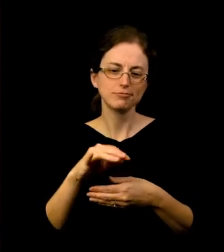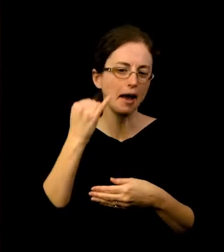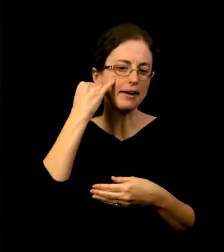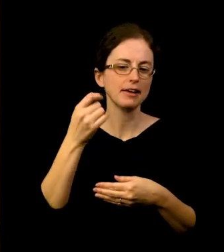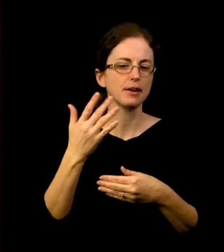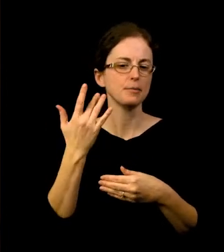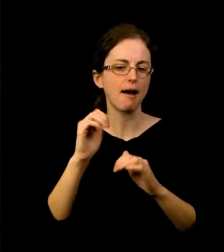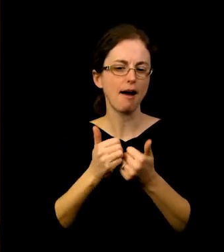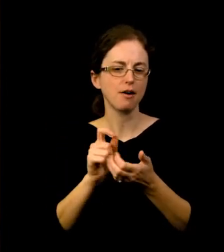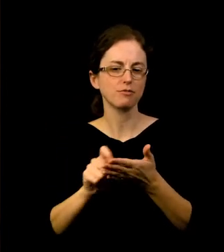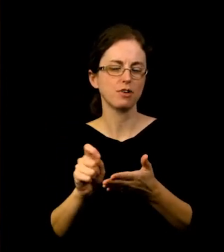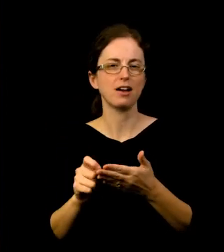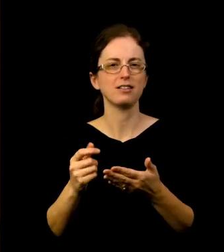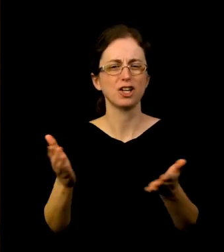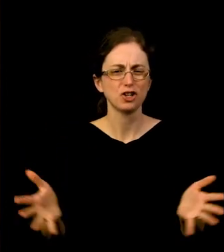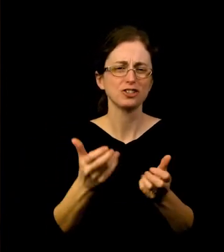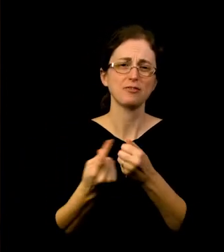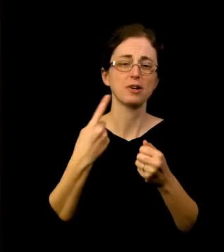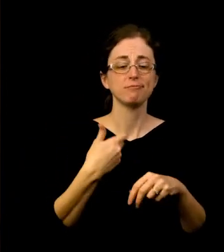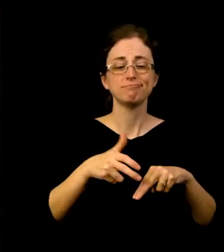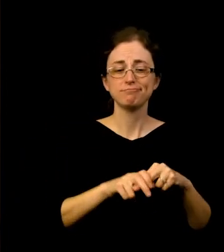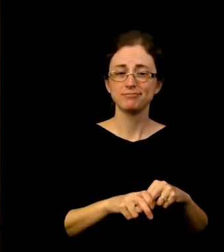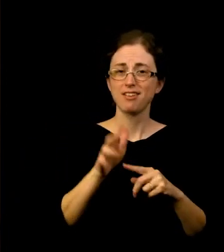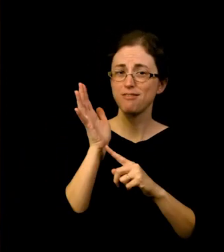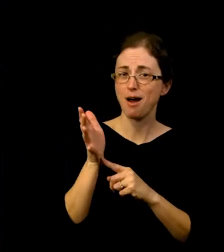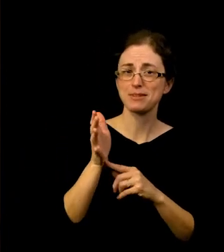for five minutes on a Sunday and free-write